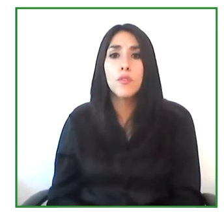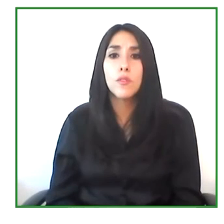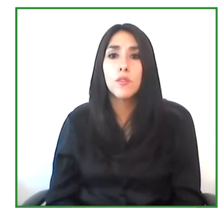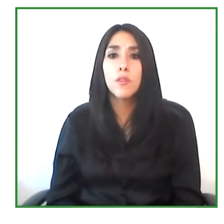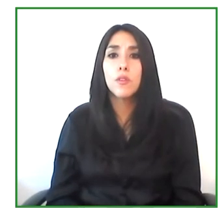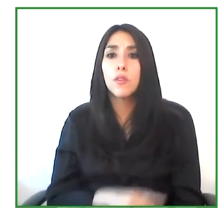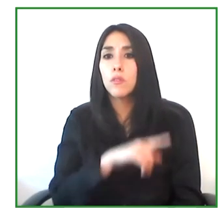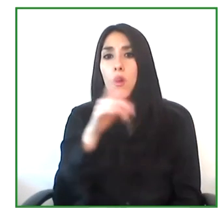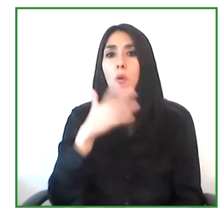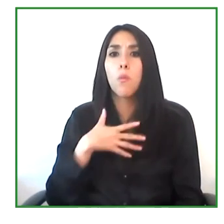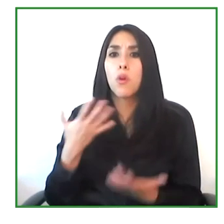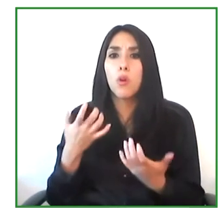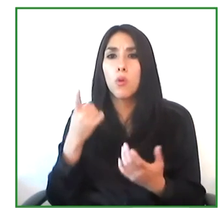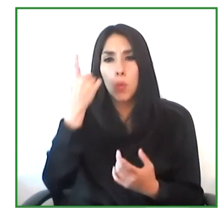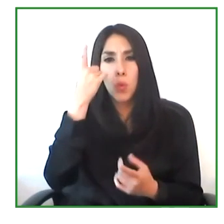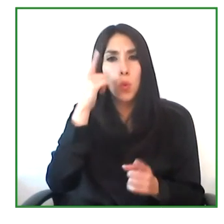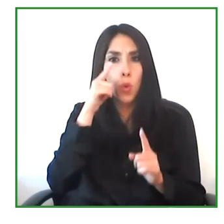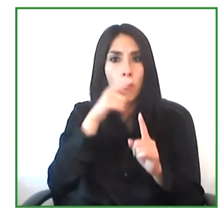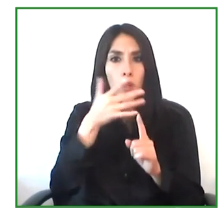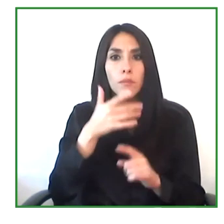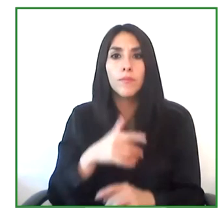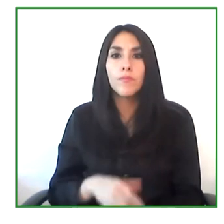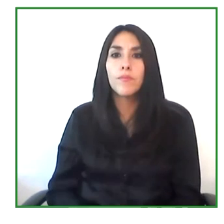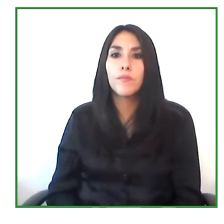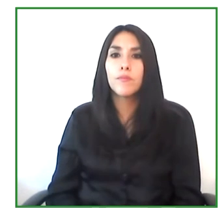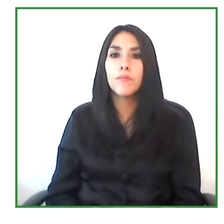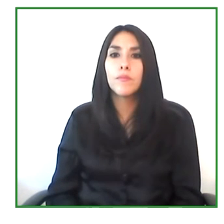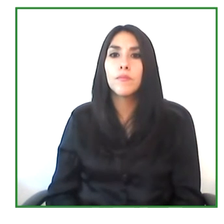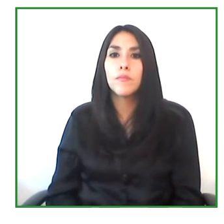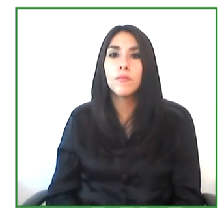We do not want to have this project running only for ten months,